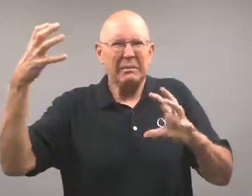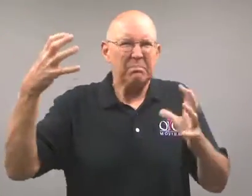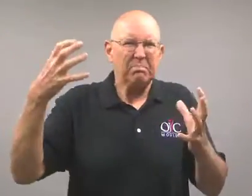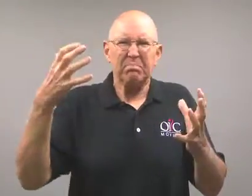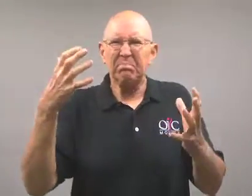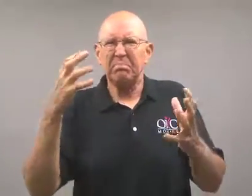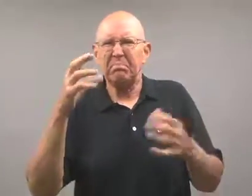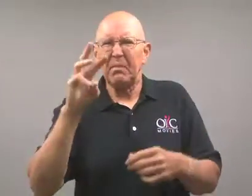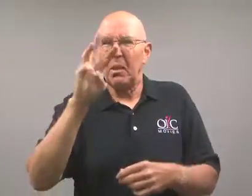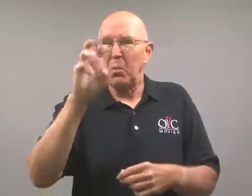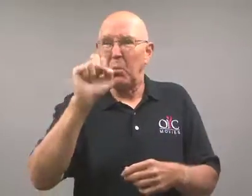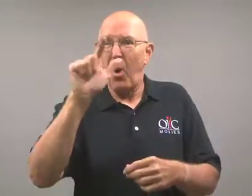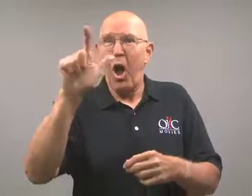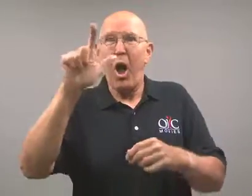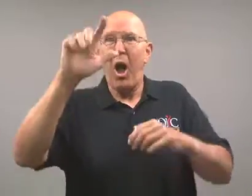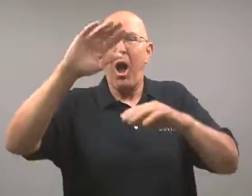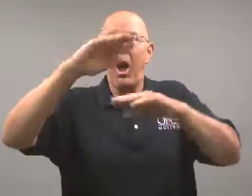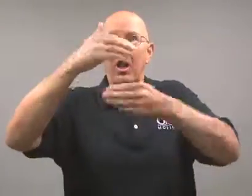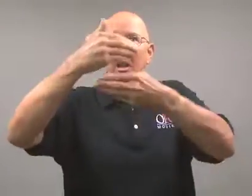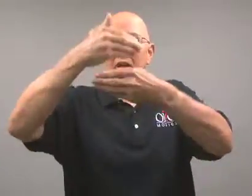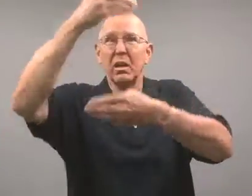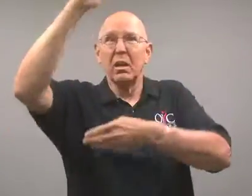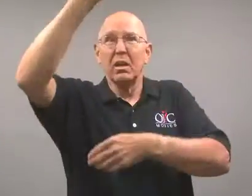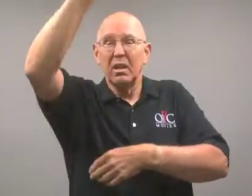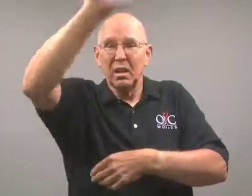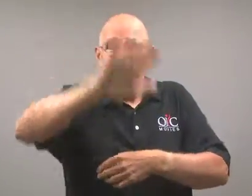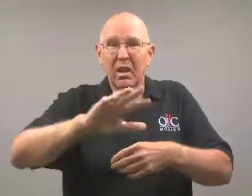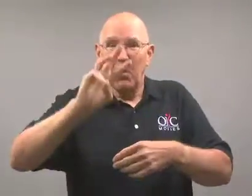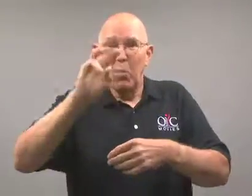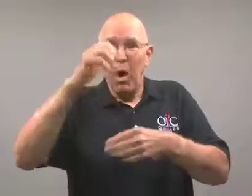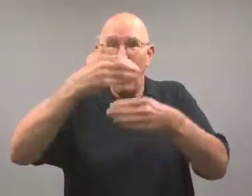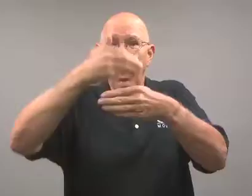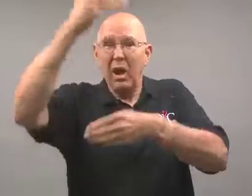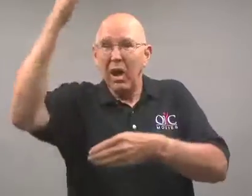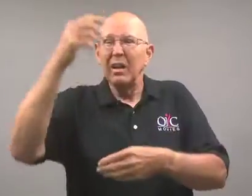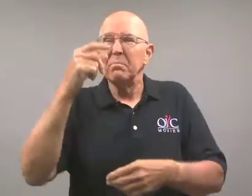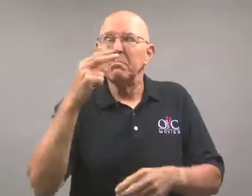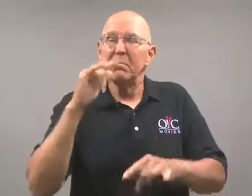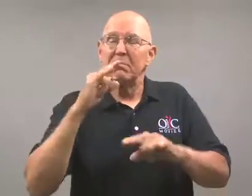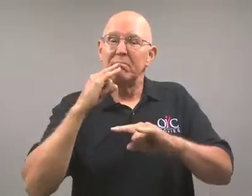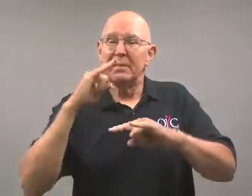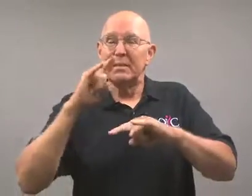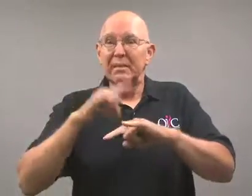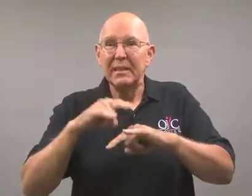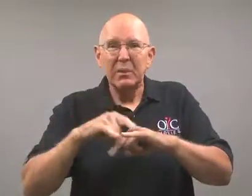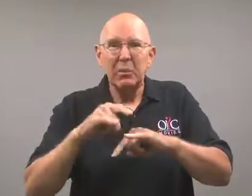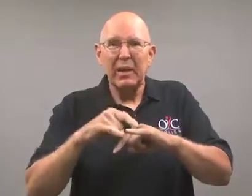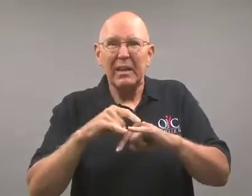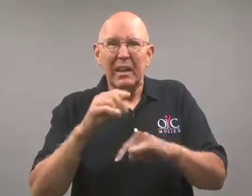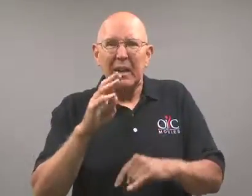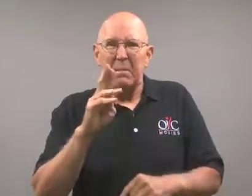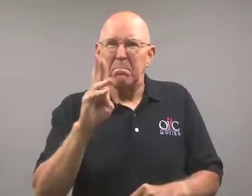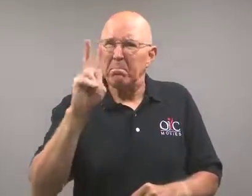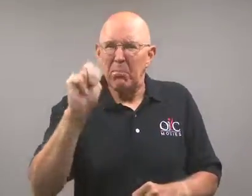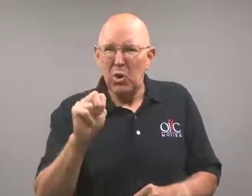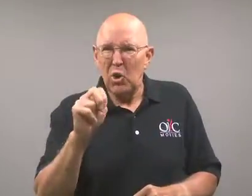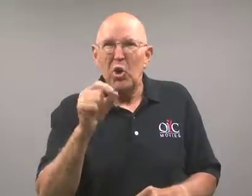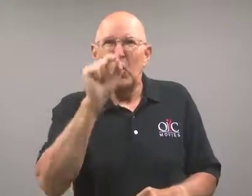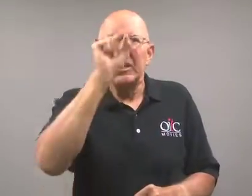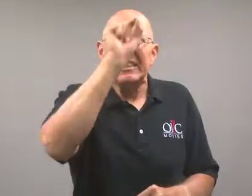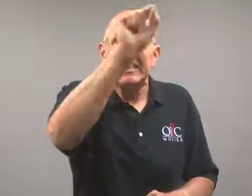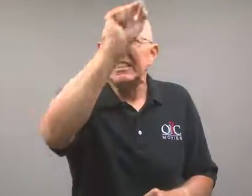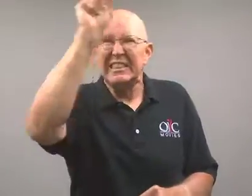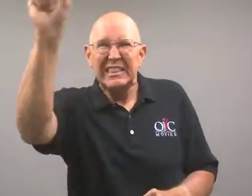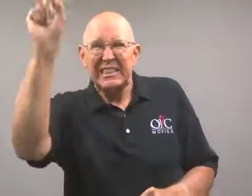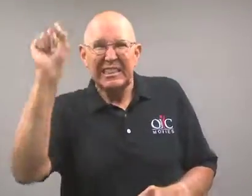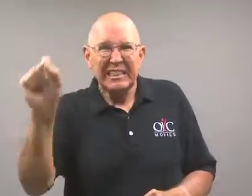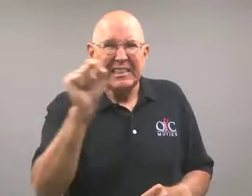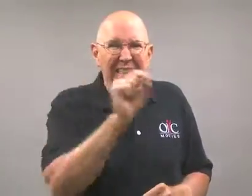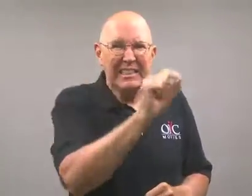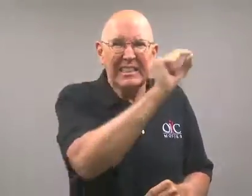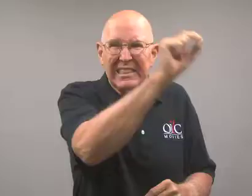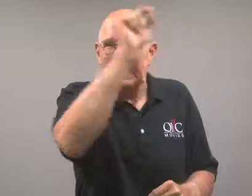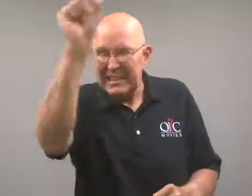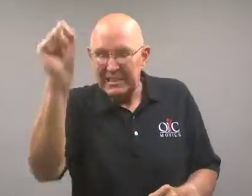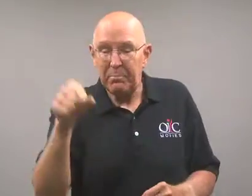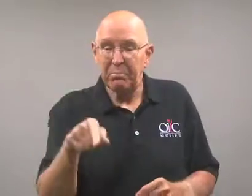There were cigarette burns on the walls.